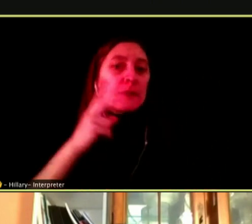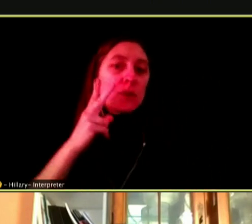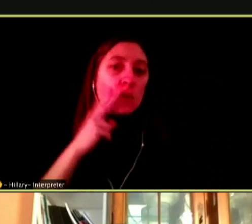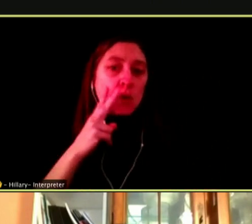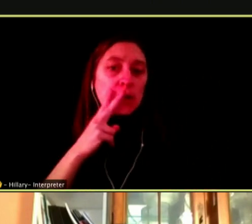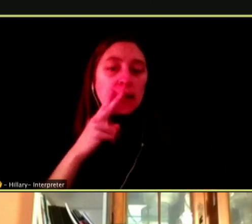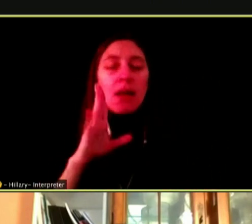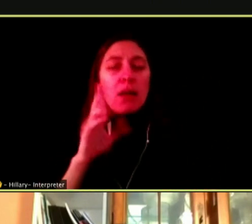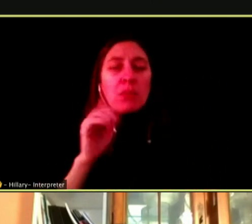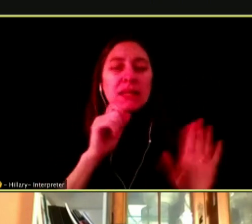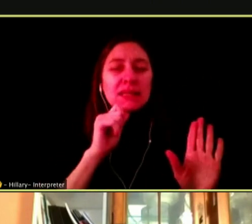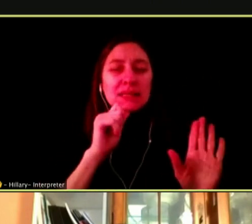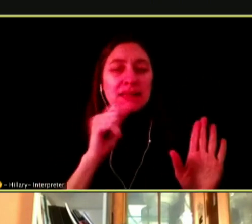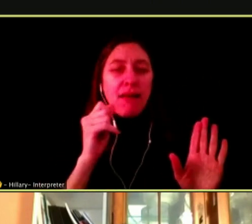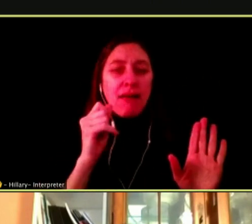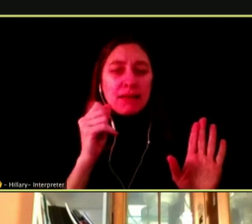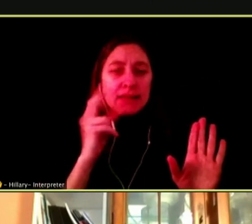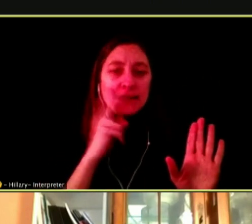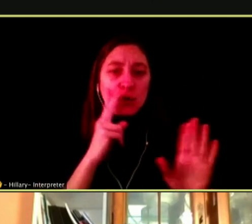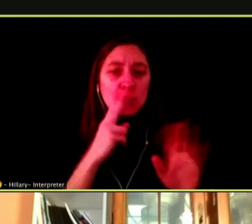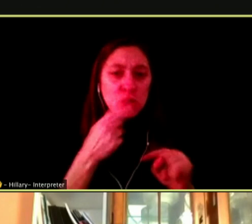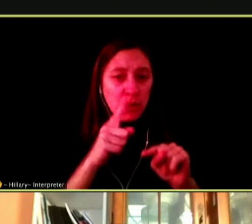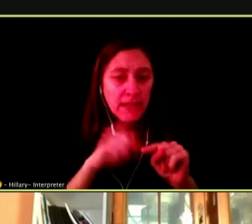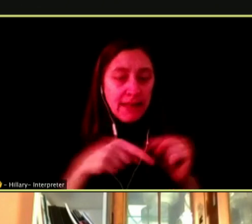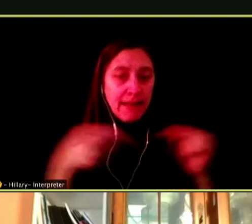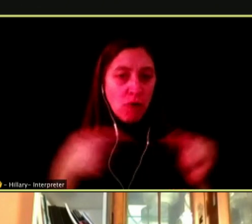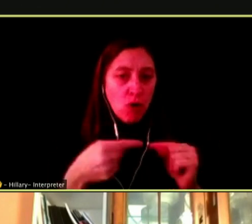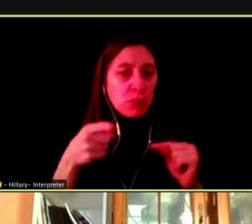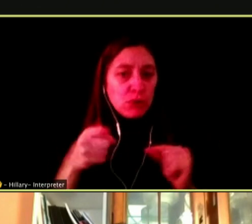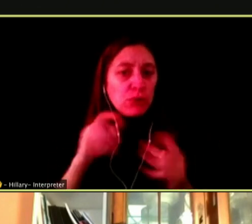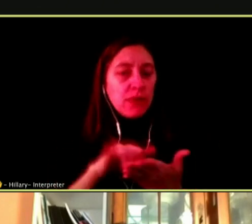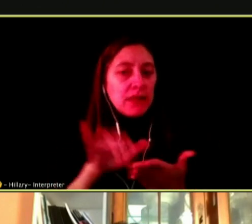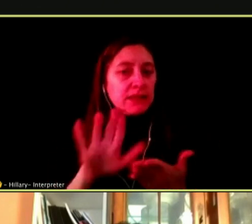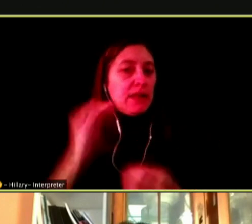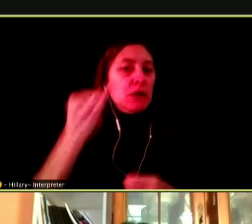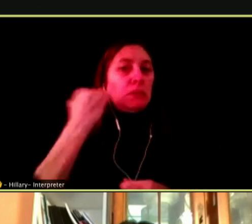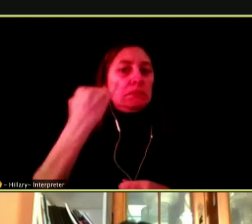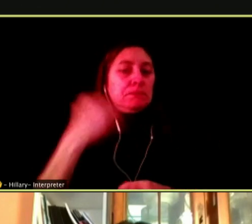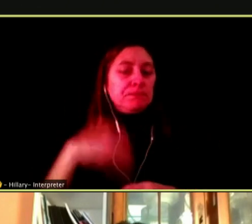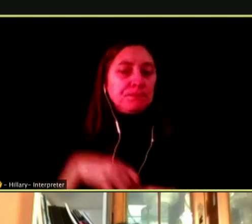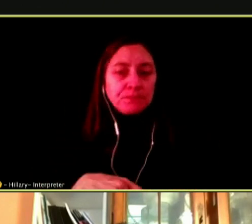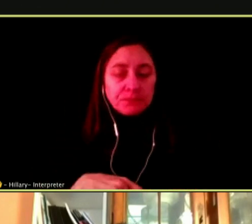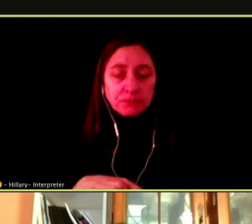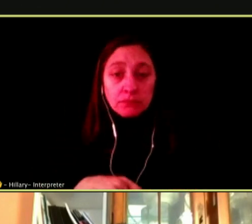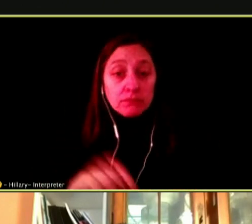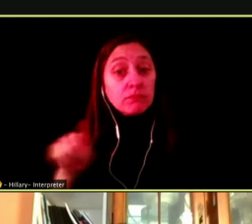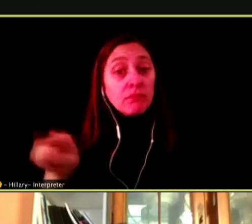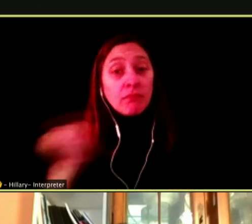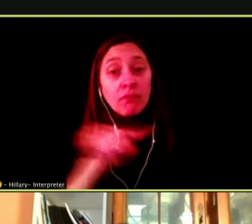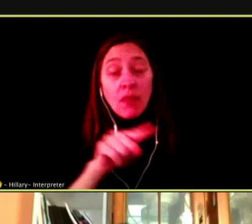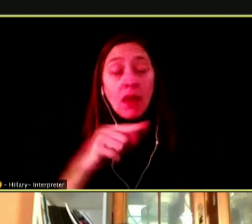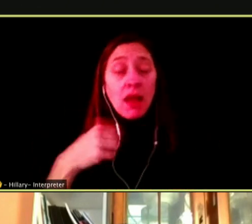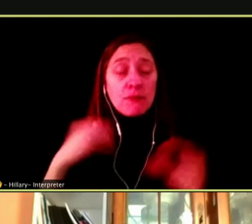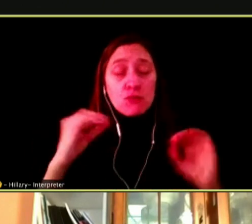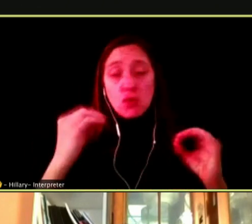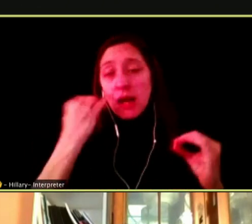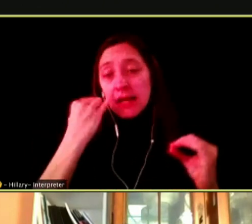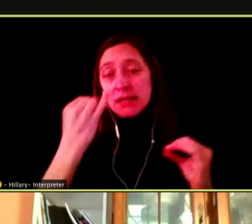IS NOT CIGARETTE SO IT CAN'T HARM YOU. A LOT OF STUDENTS DON'T KNOW THEY CAN HAVE POTENTIAL SIDE EFFECTS LATER ON IN LIFE AND